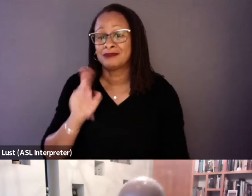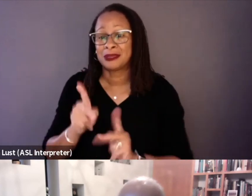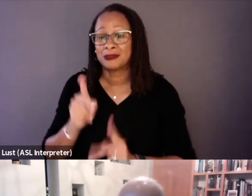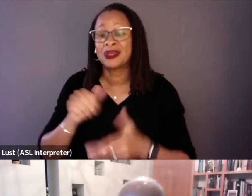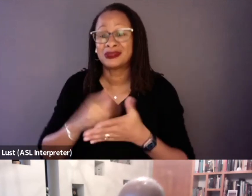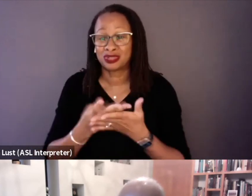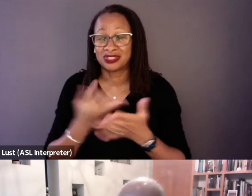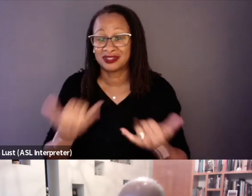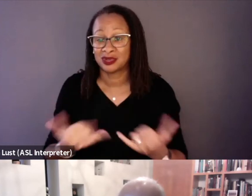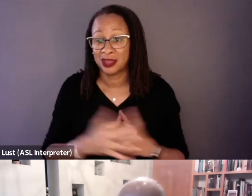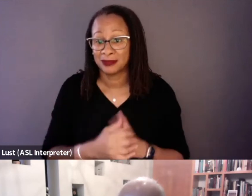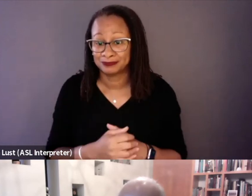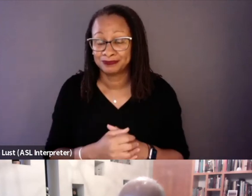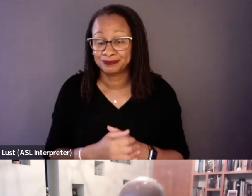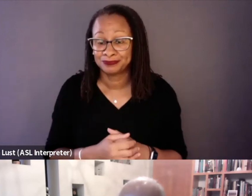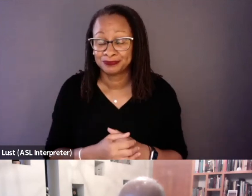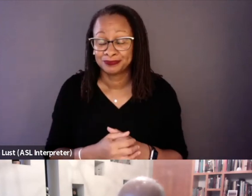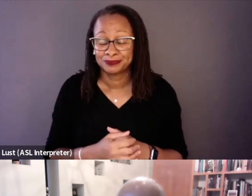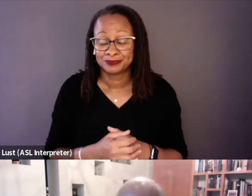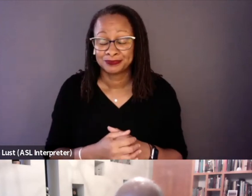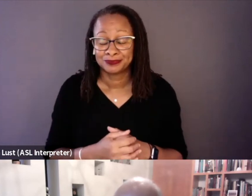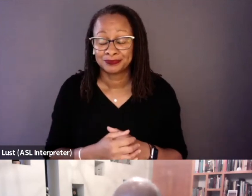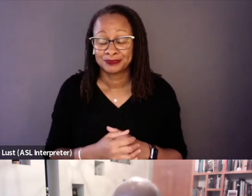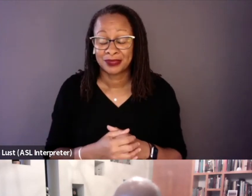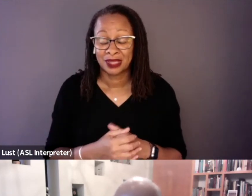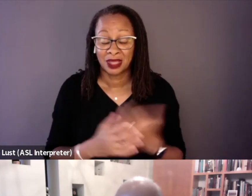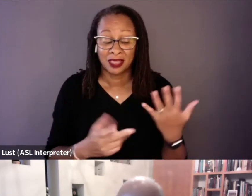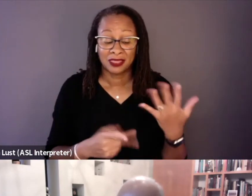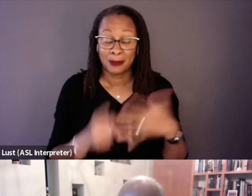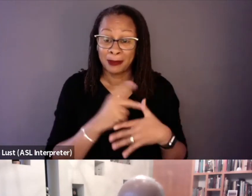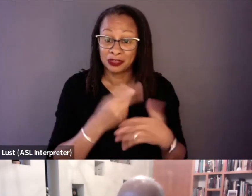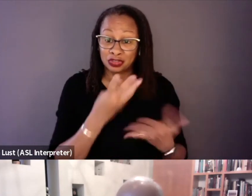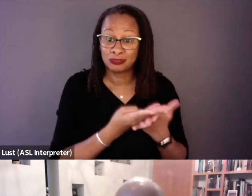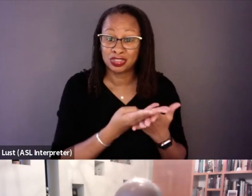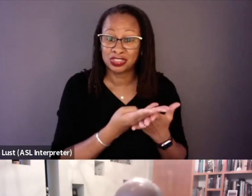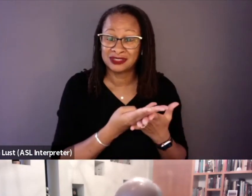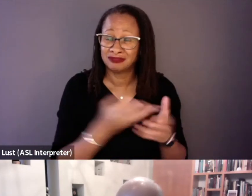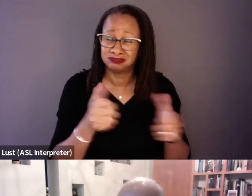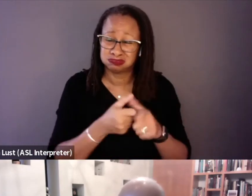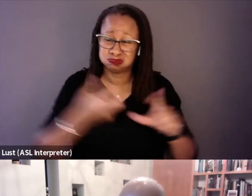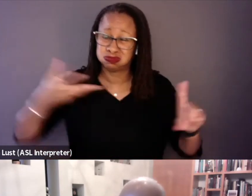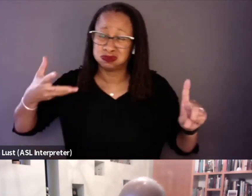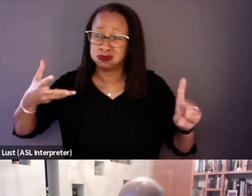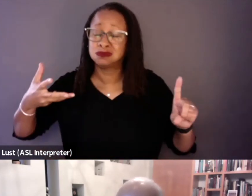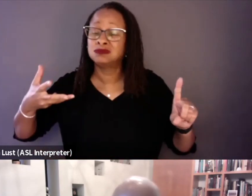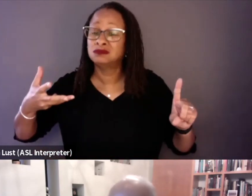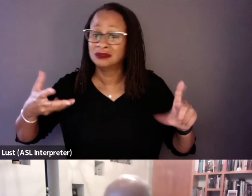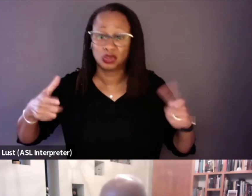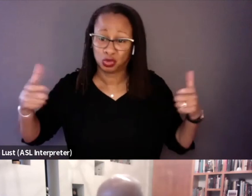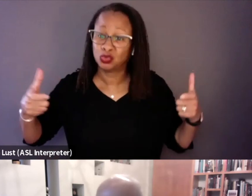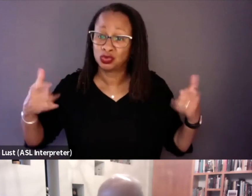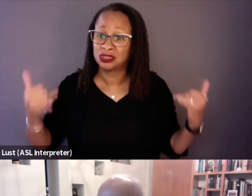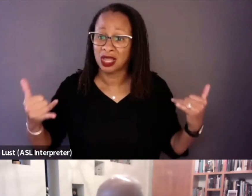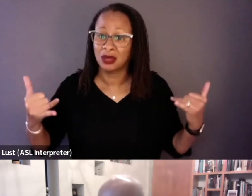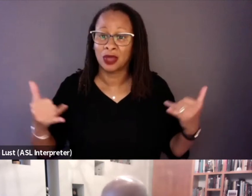So the prison population has exploded in the years since Attica.